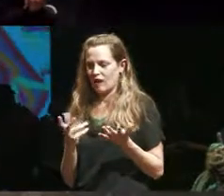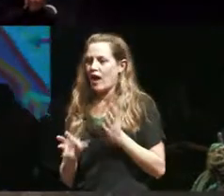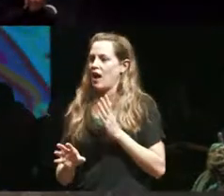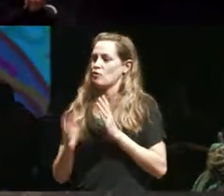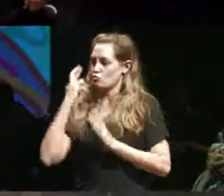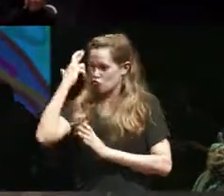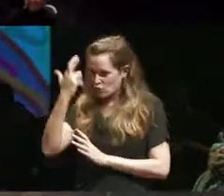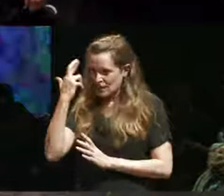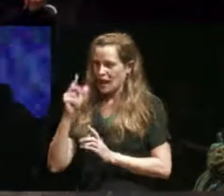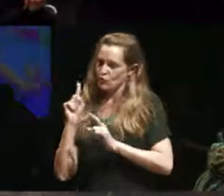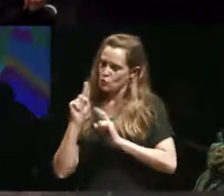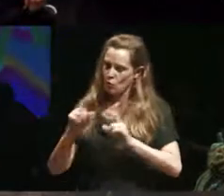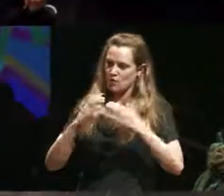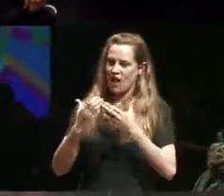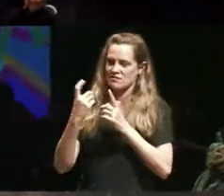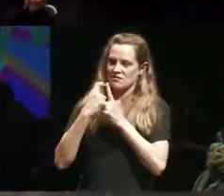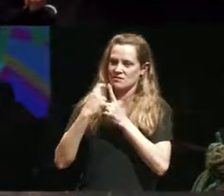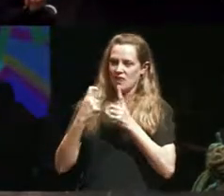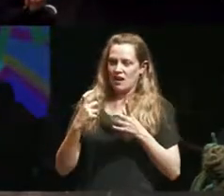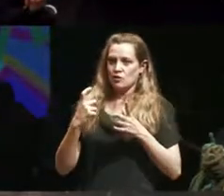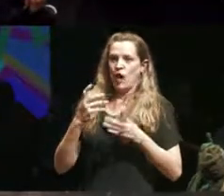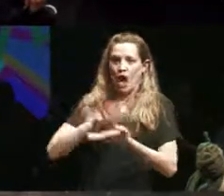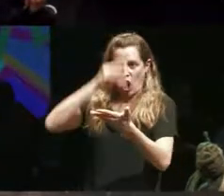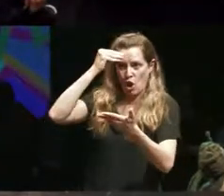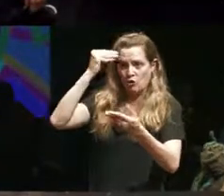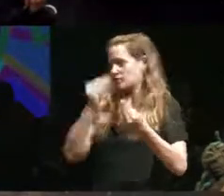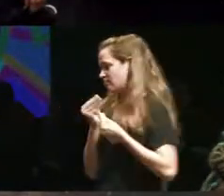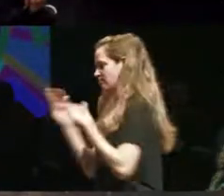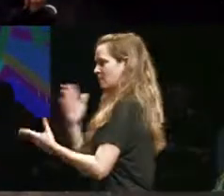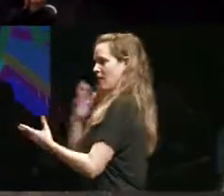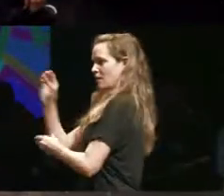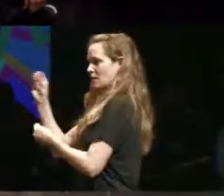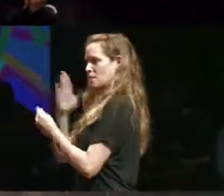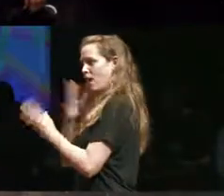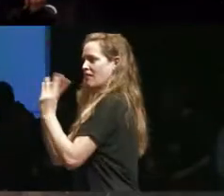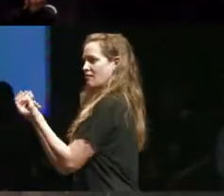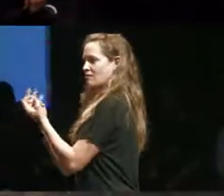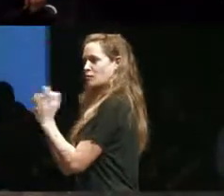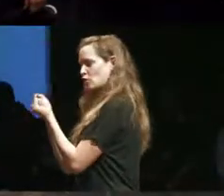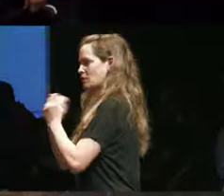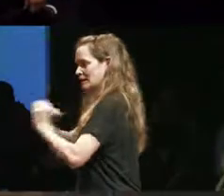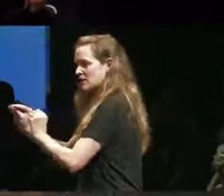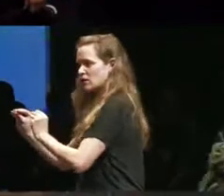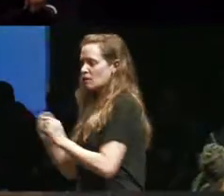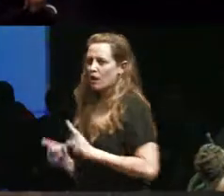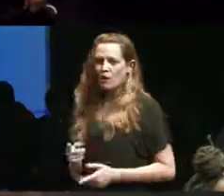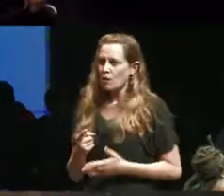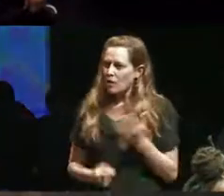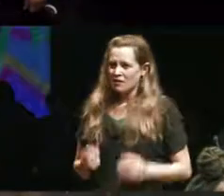need the knowledge to bring back but like what the fuck this is Cyrus